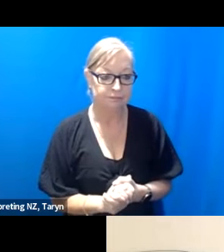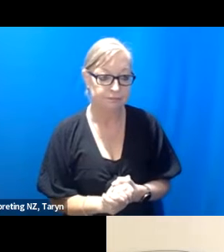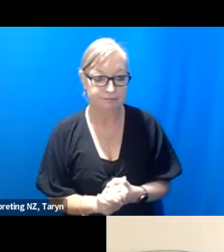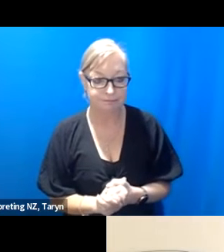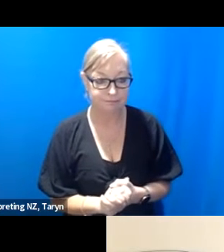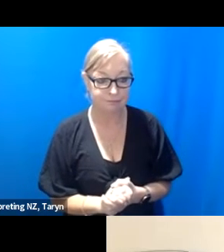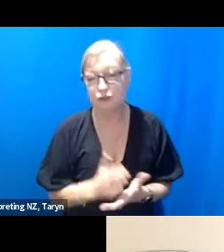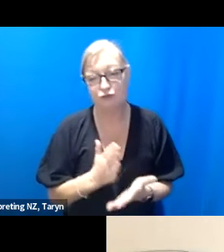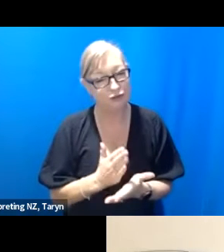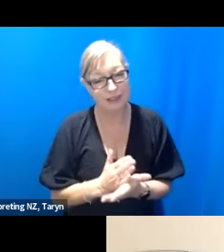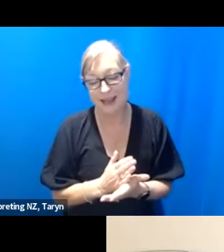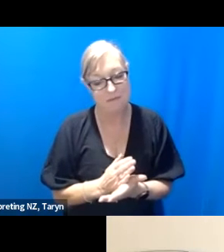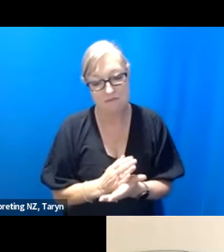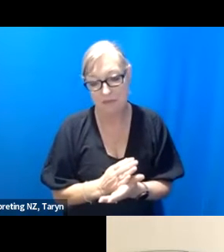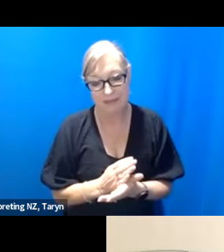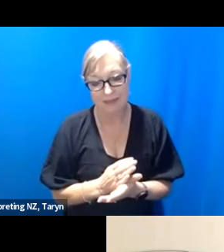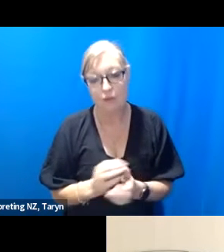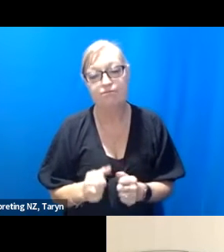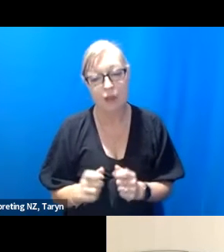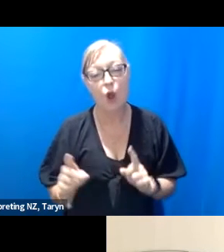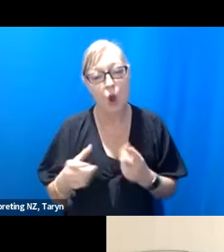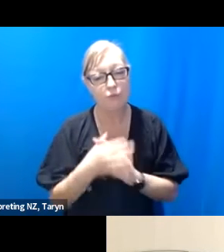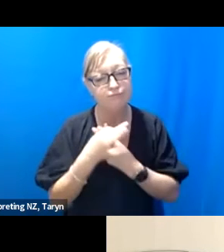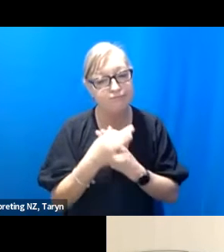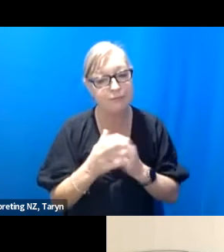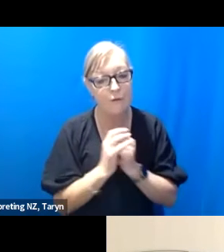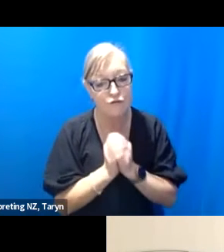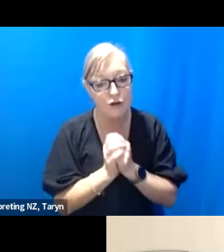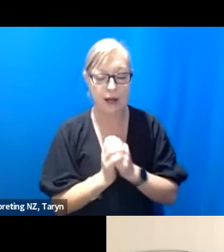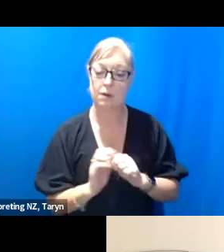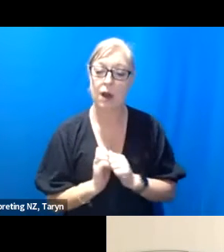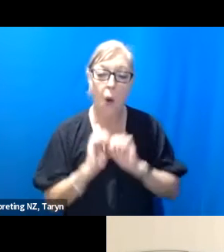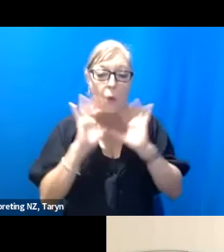best friends but it's also a kind of extraordinary sort of working relationship because he kind of